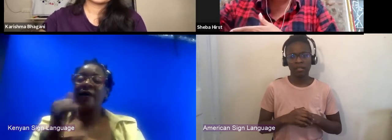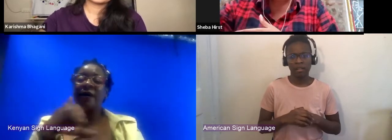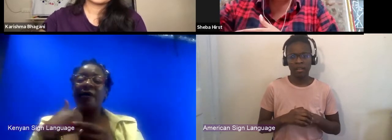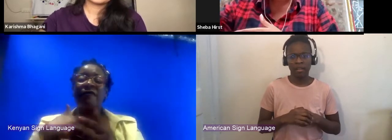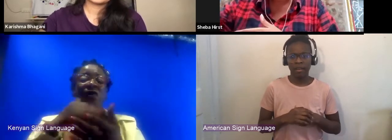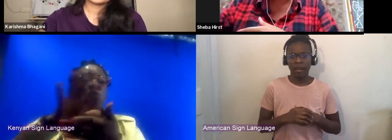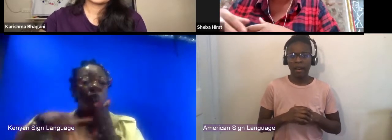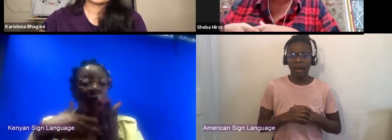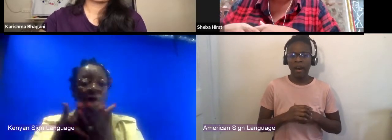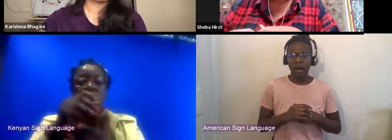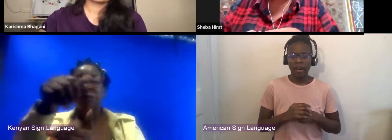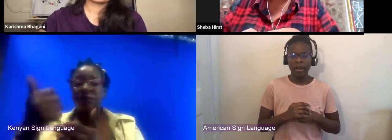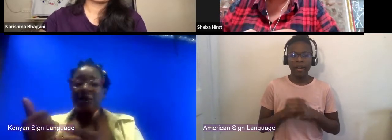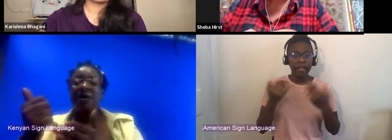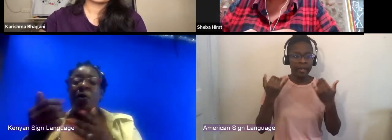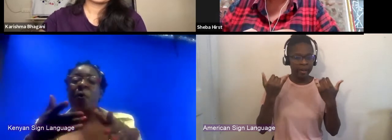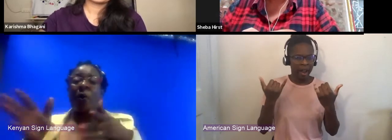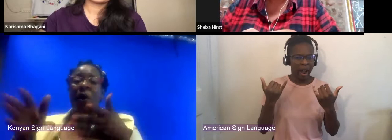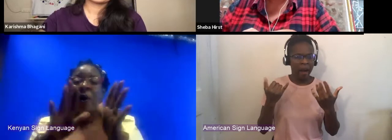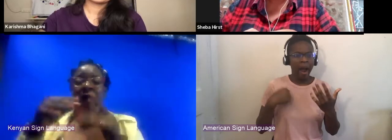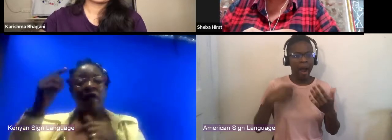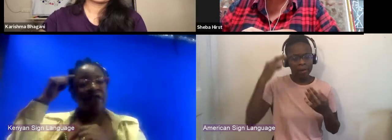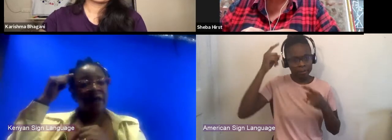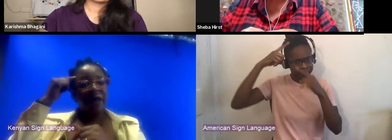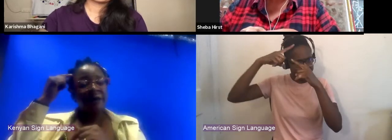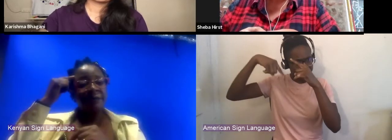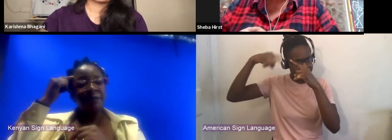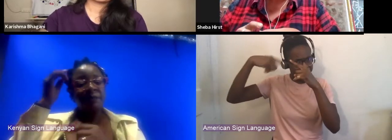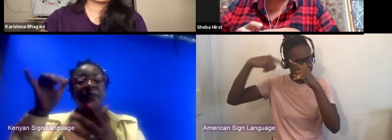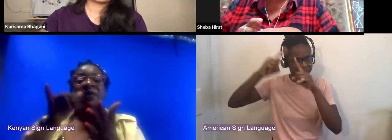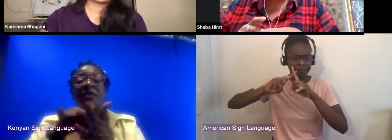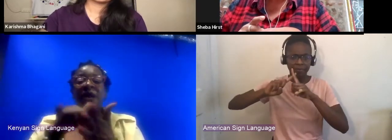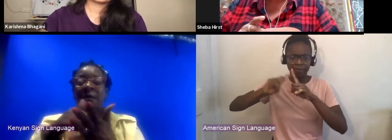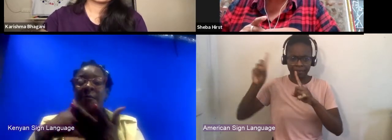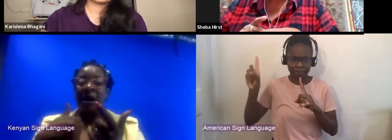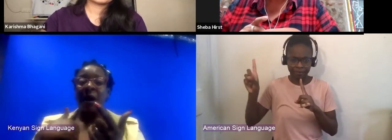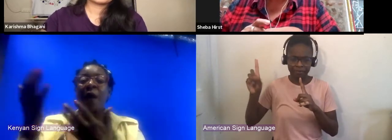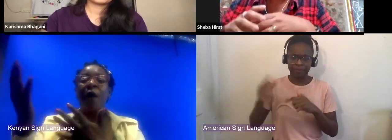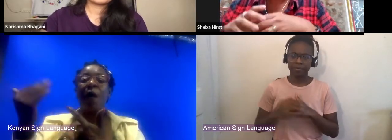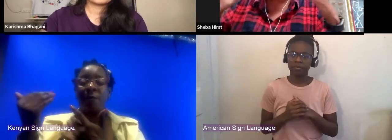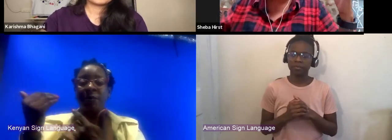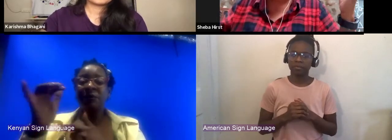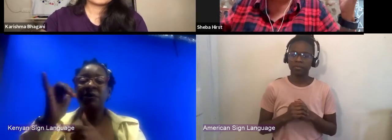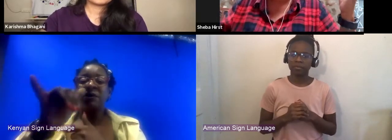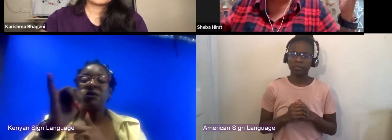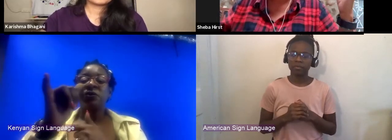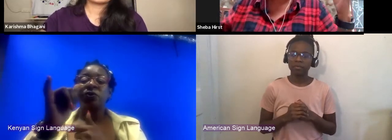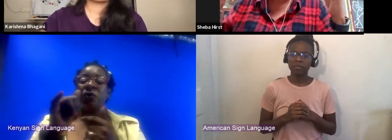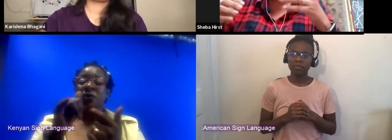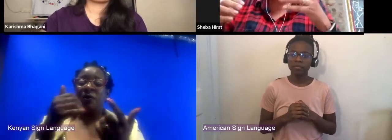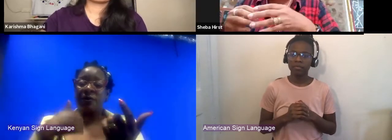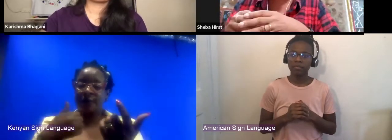of thinking that I think was really the preserve of the most elite theaters that could afford